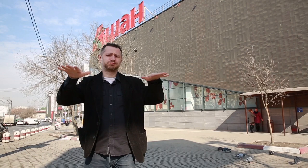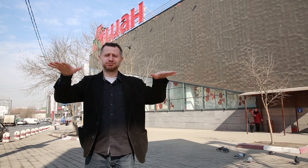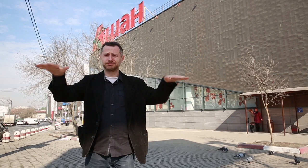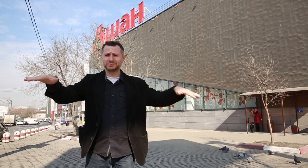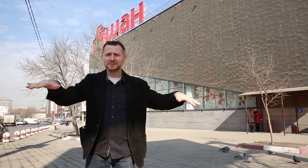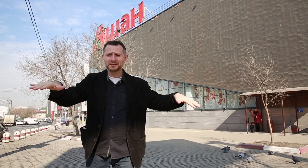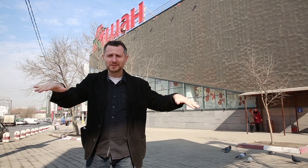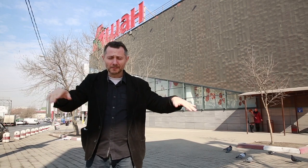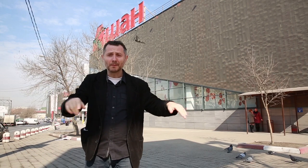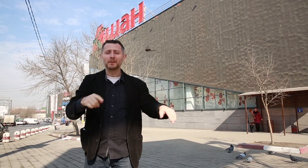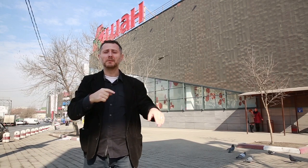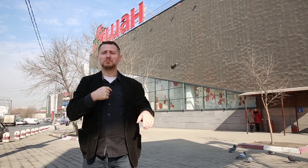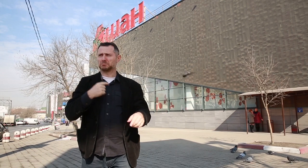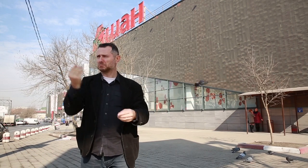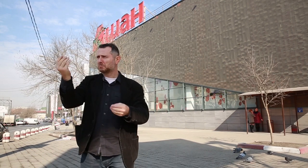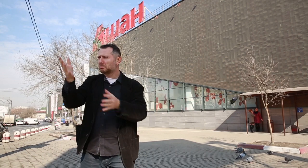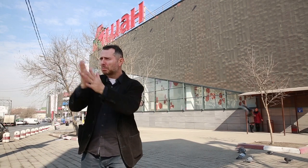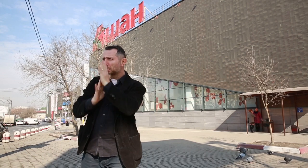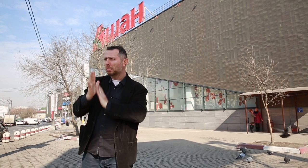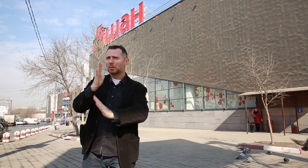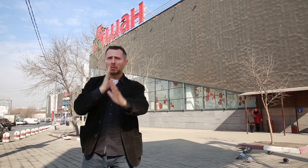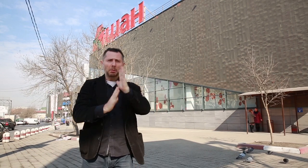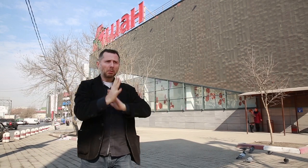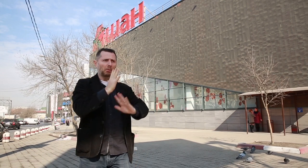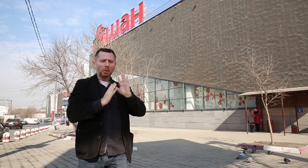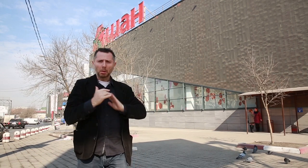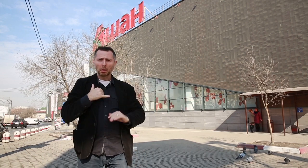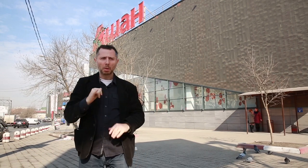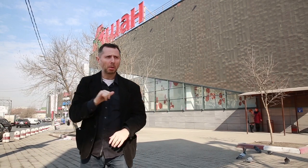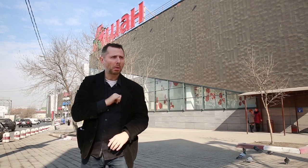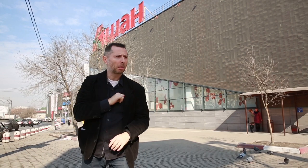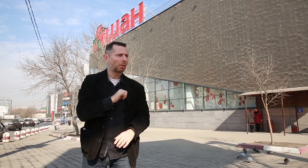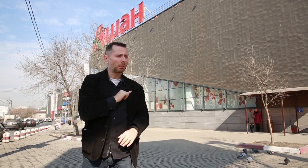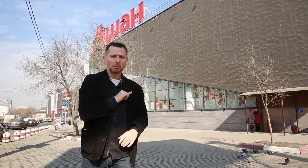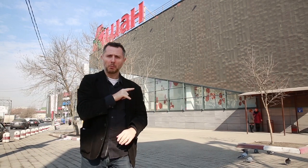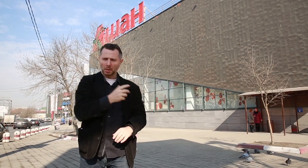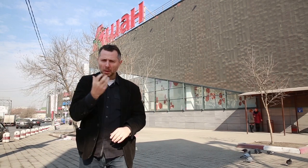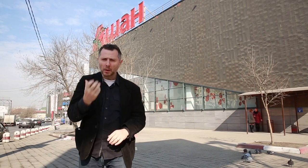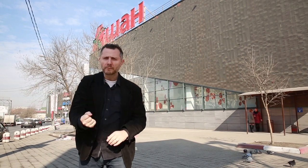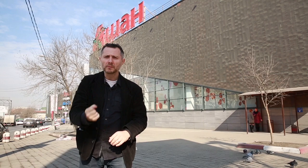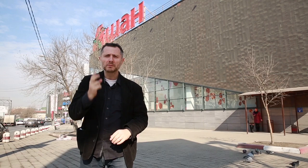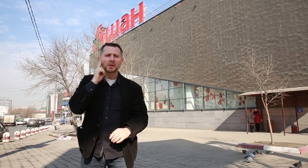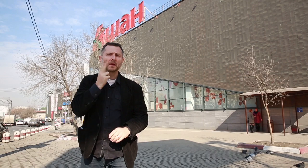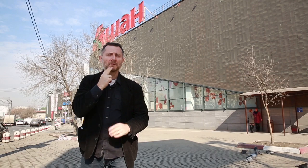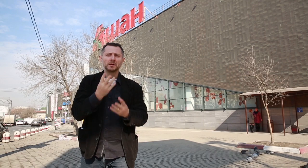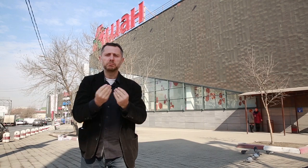Russia as well as other countries. People have told me that this store has many Deaf